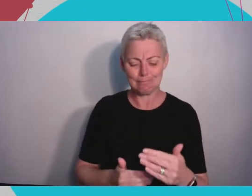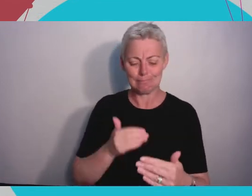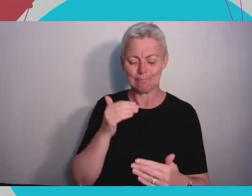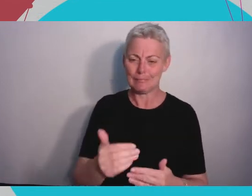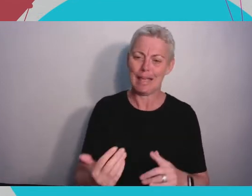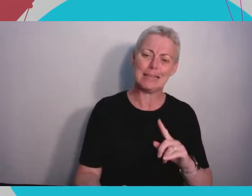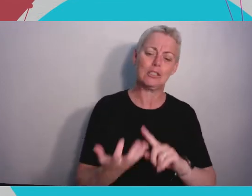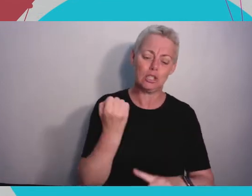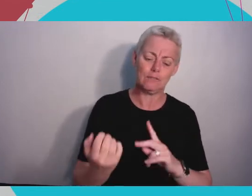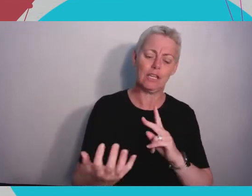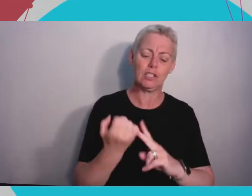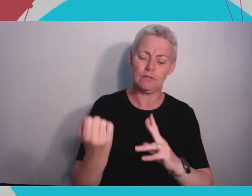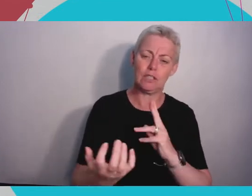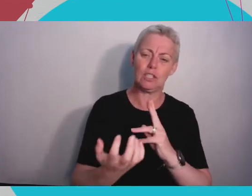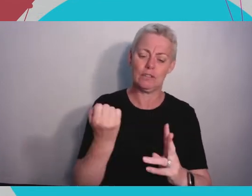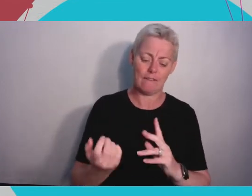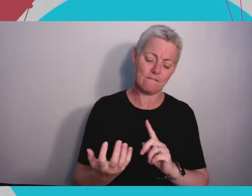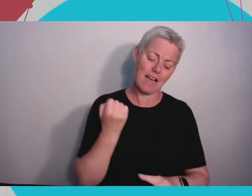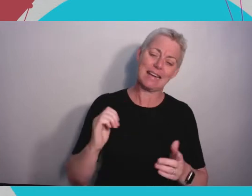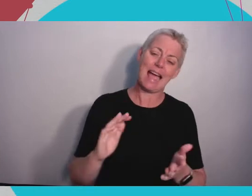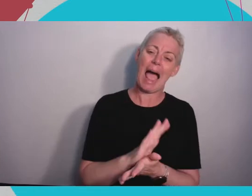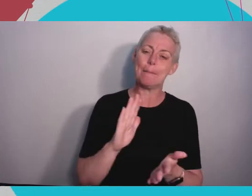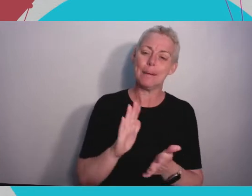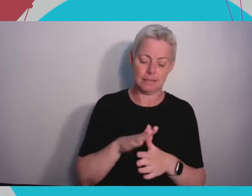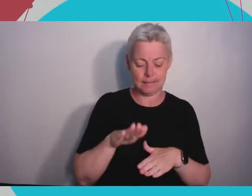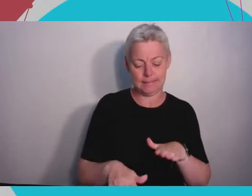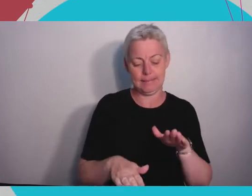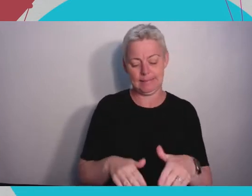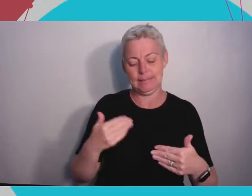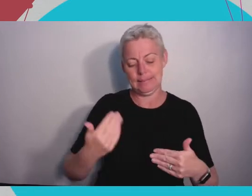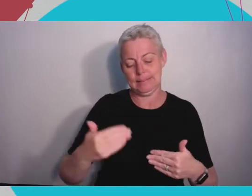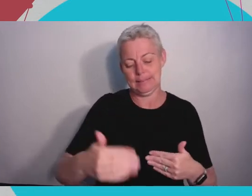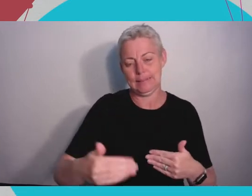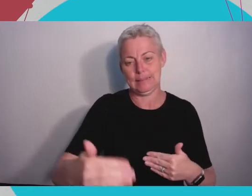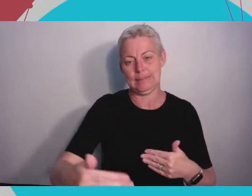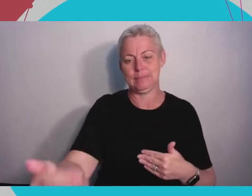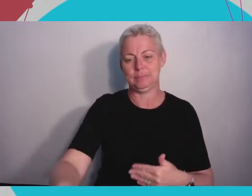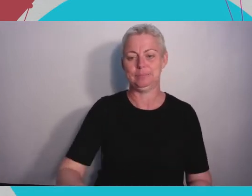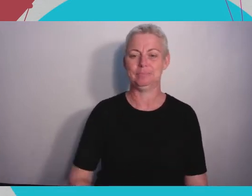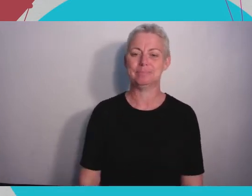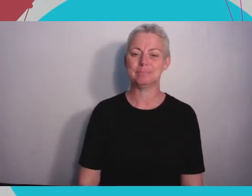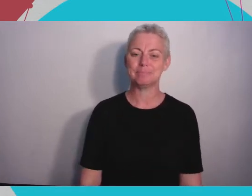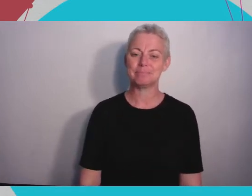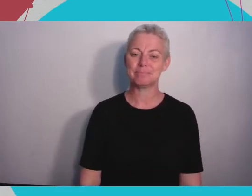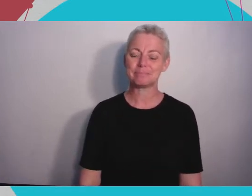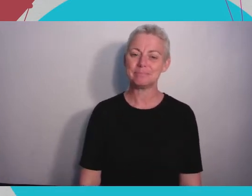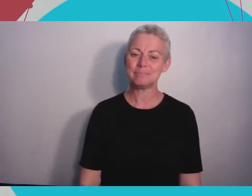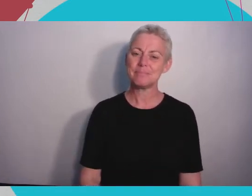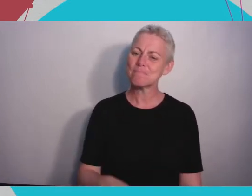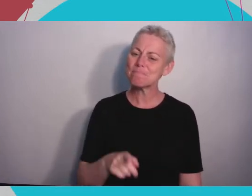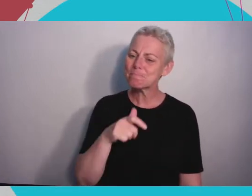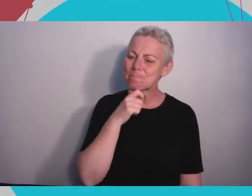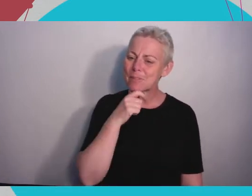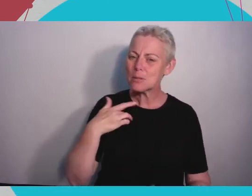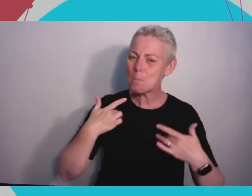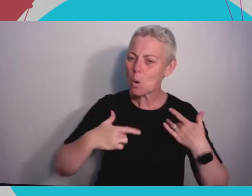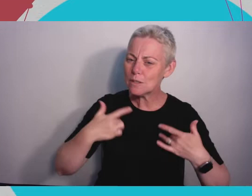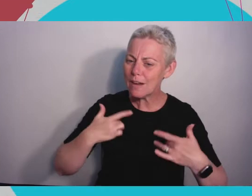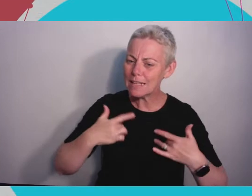So the kind of follow-on to that I guess is what's your top tip for staying motivated?